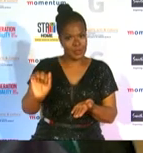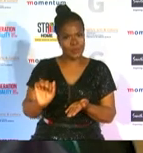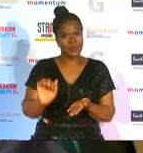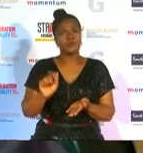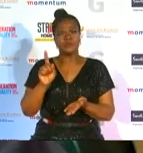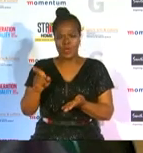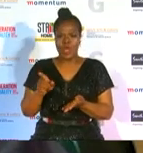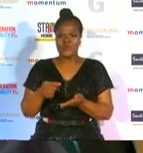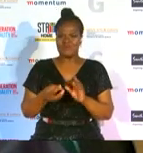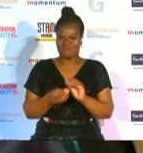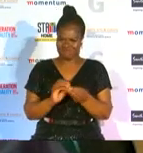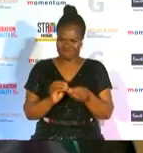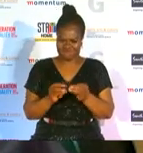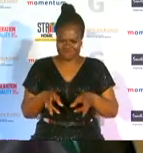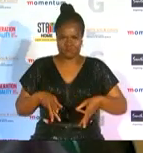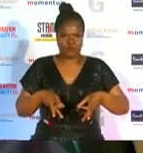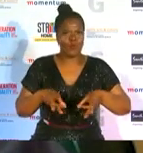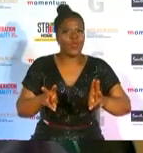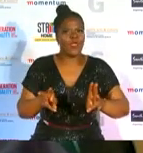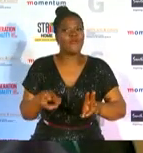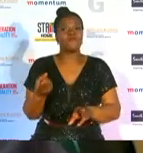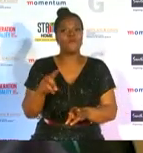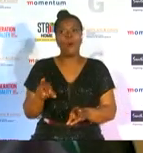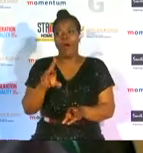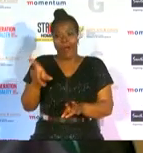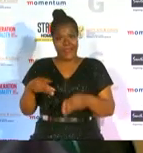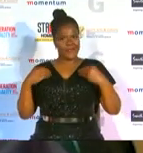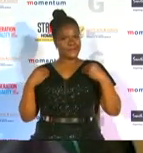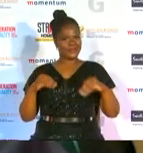way for other corporates to recognize the